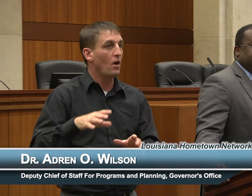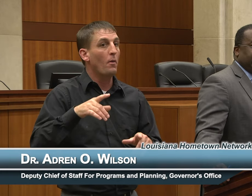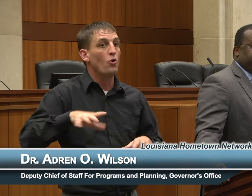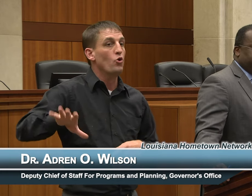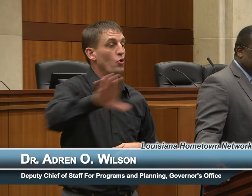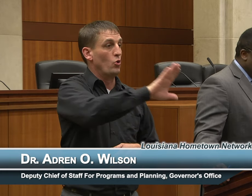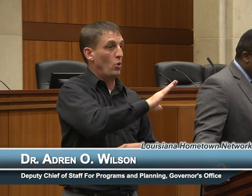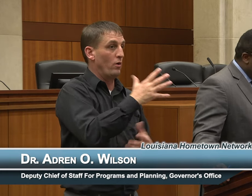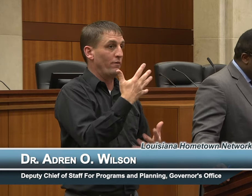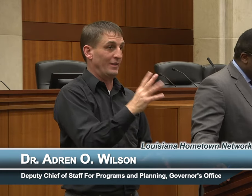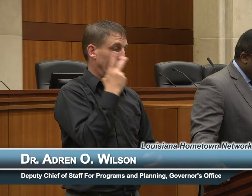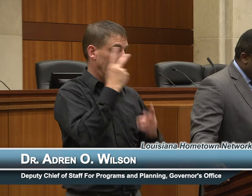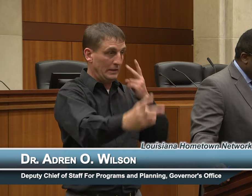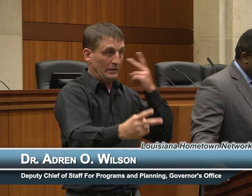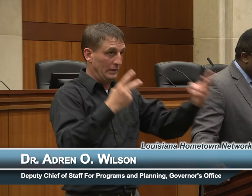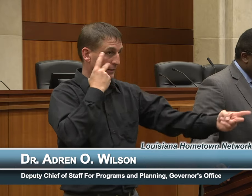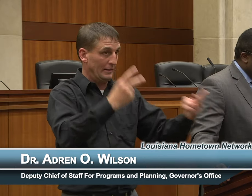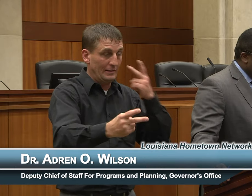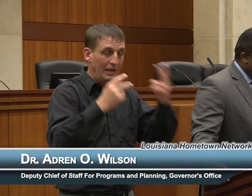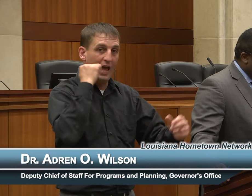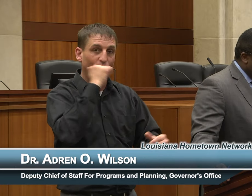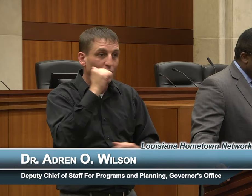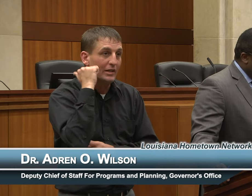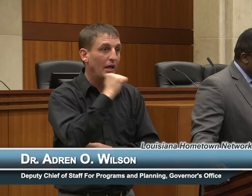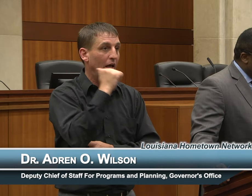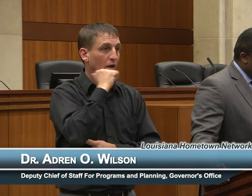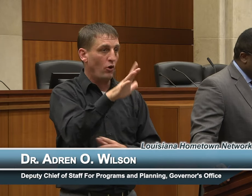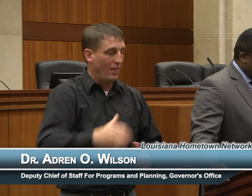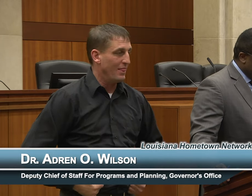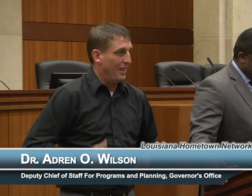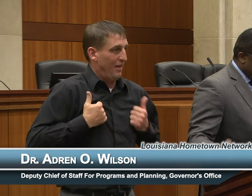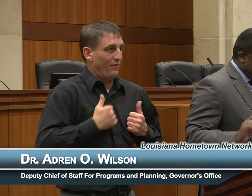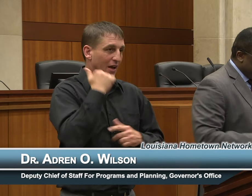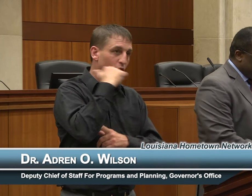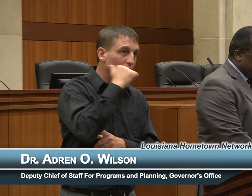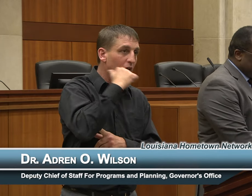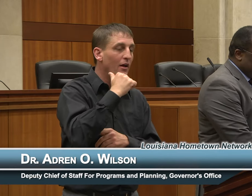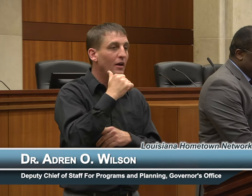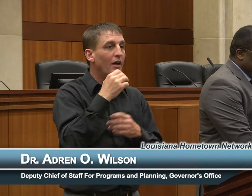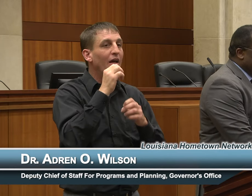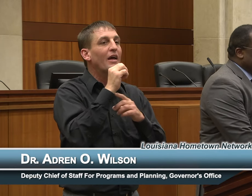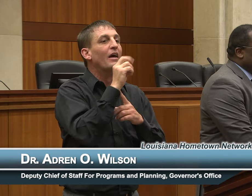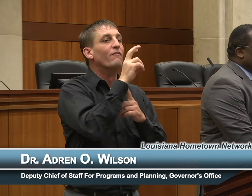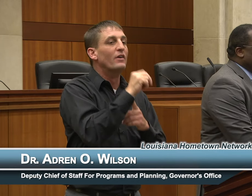it every day and you live it every day, that even with these successes, we